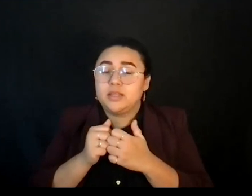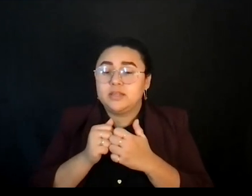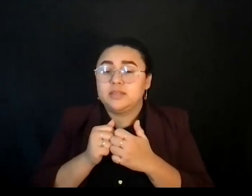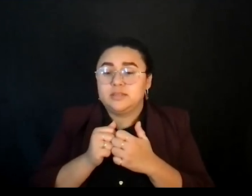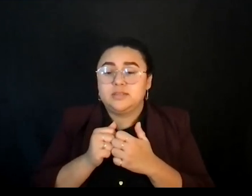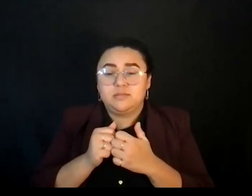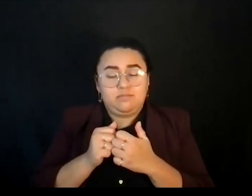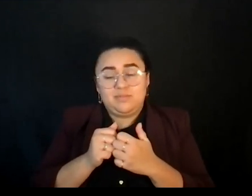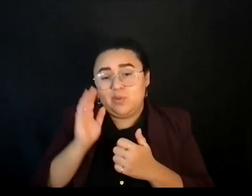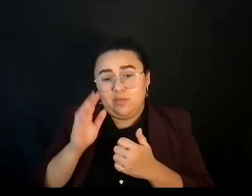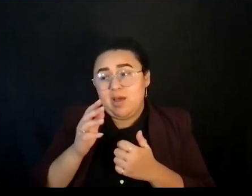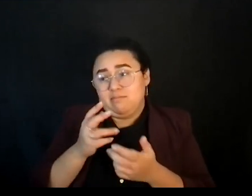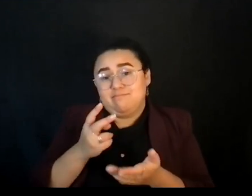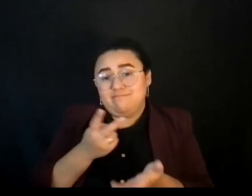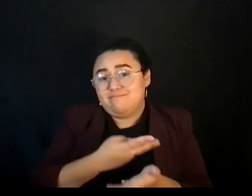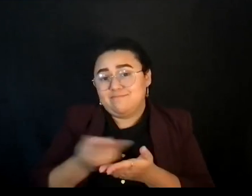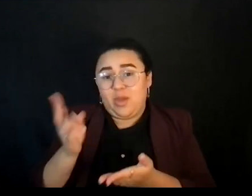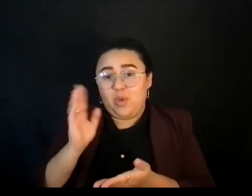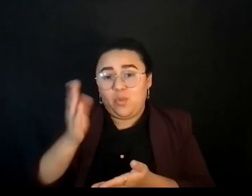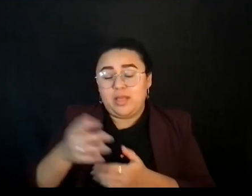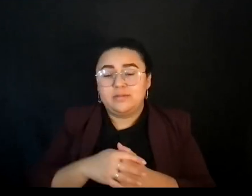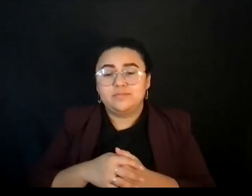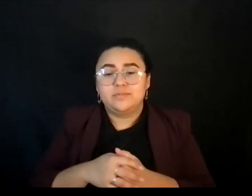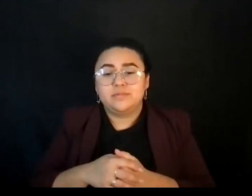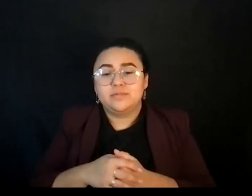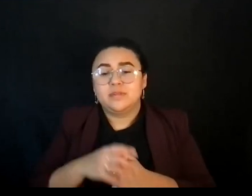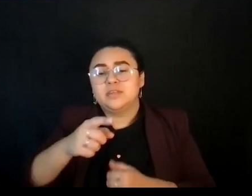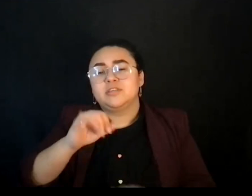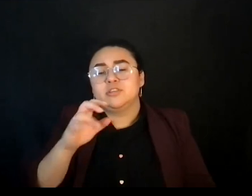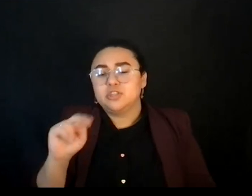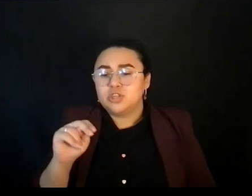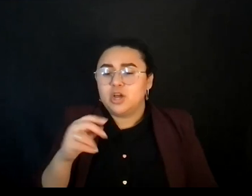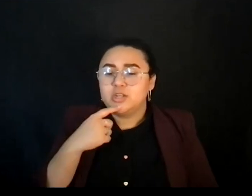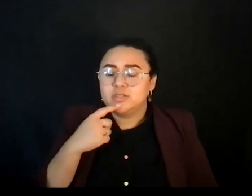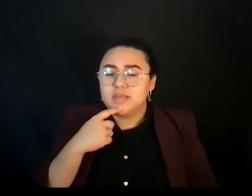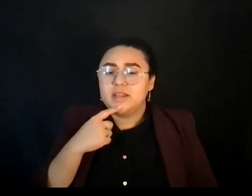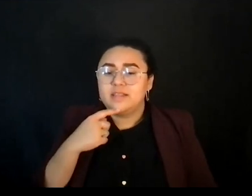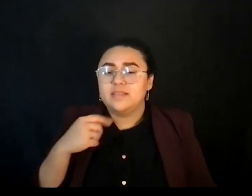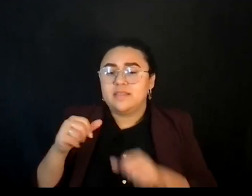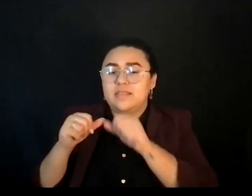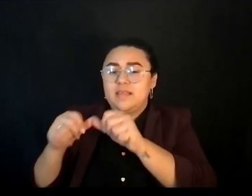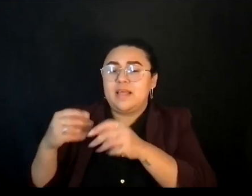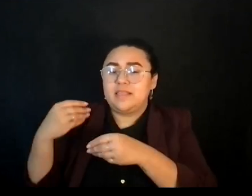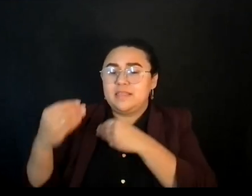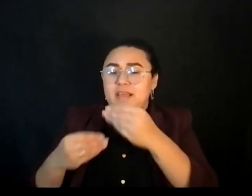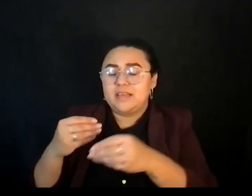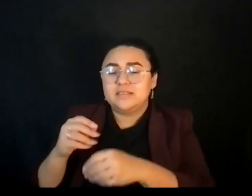You know, one support change, you mentioned earlier about the legacy legacy of slavery. You know, Rush Chetty just did a study.